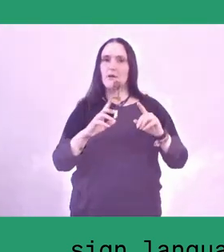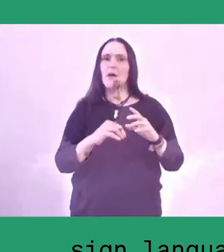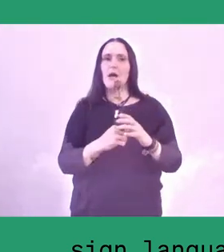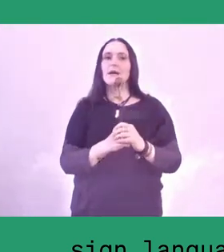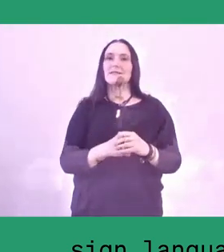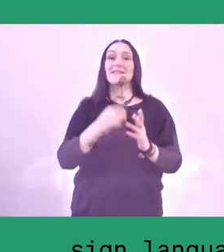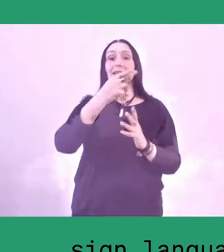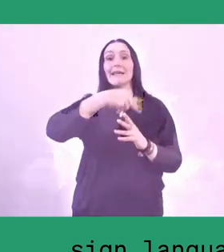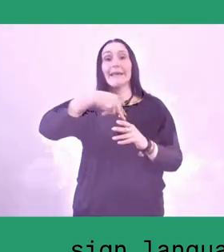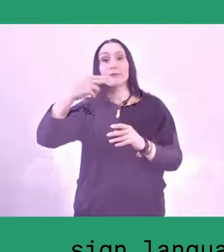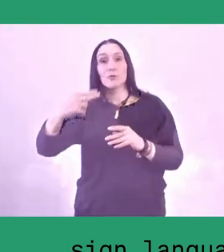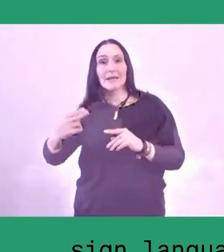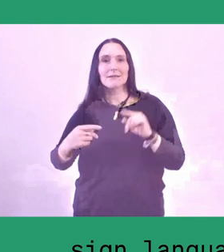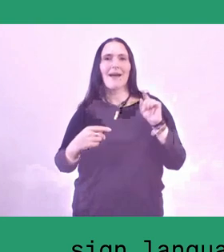and then the existing of ruruHaus...